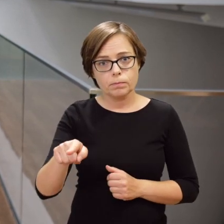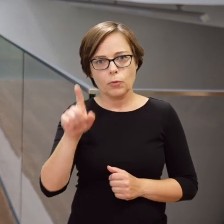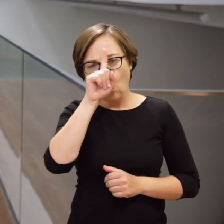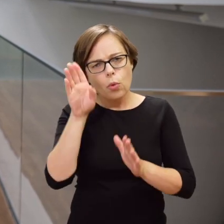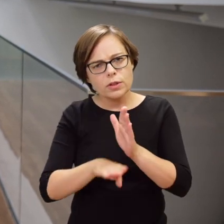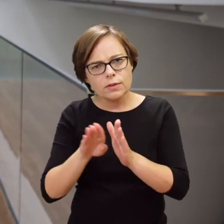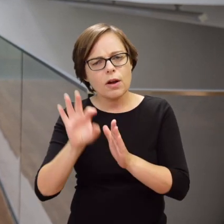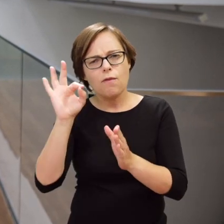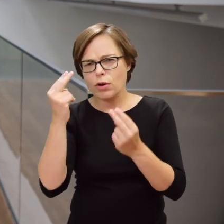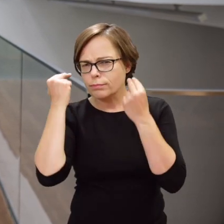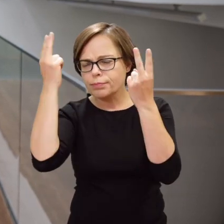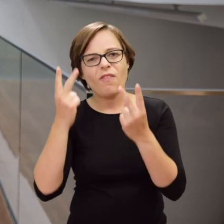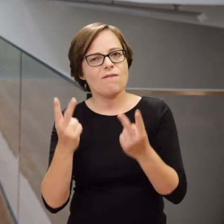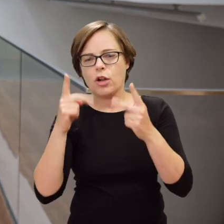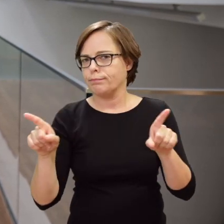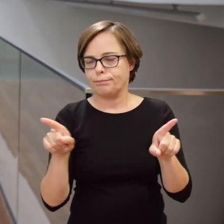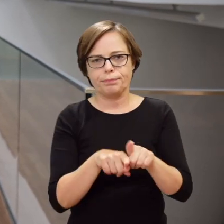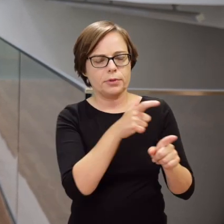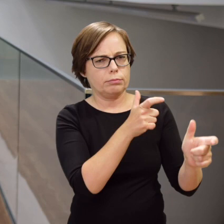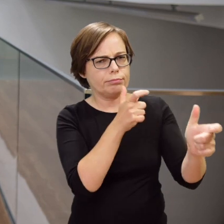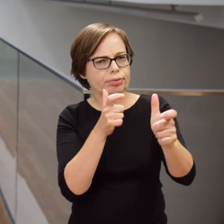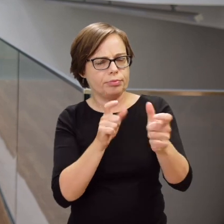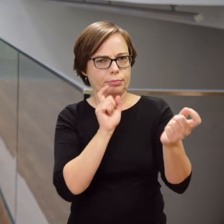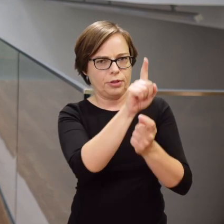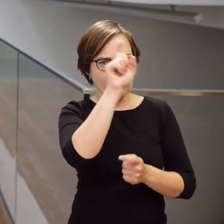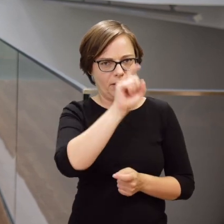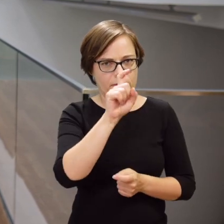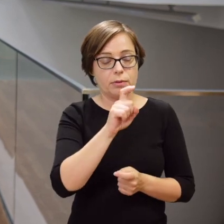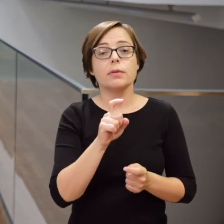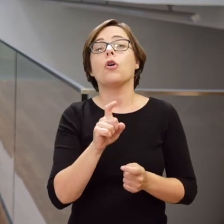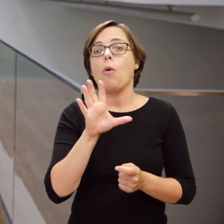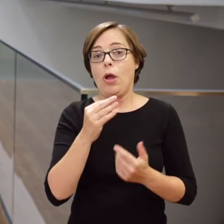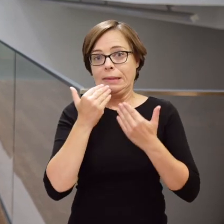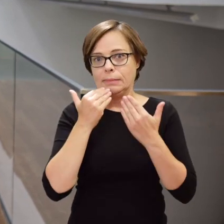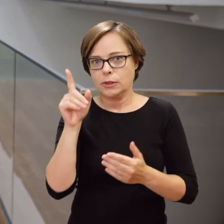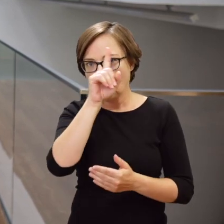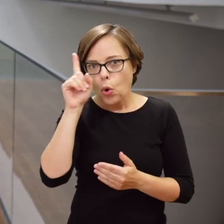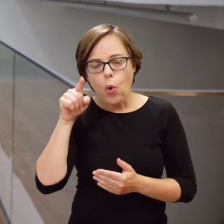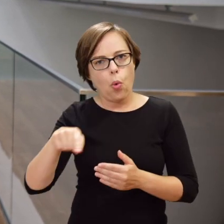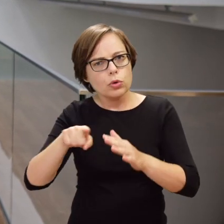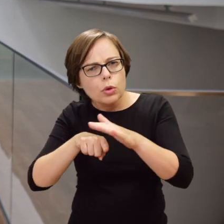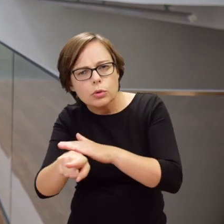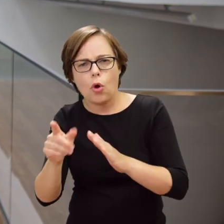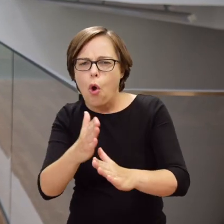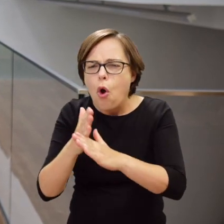This civil resistance was as important as armed combat, because thanks to the fact that people were hiding—